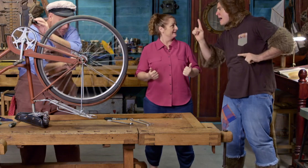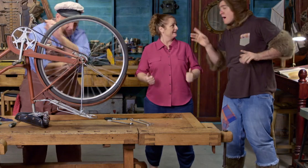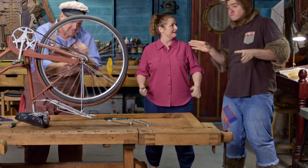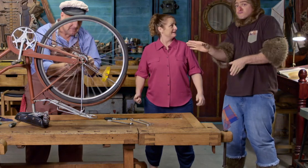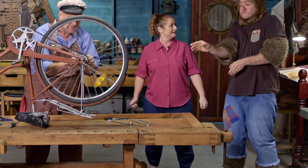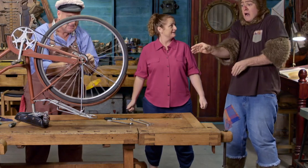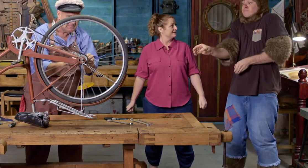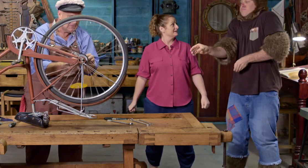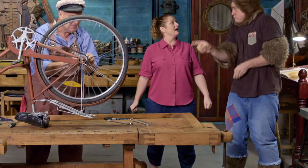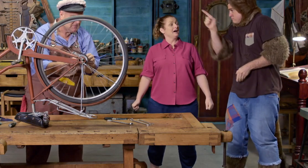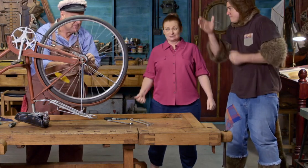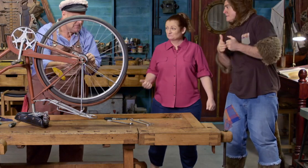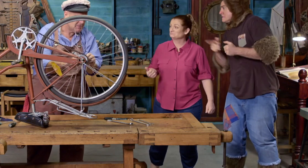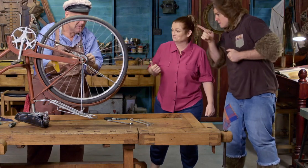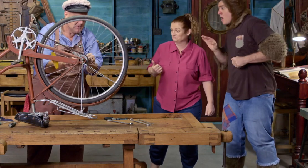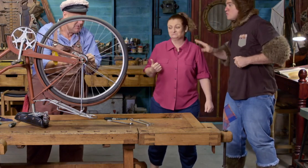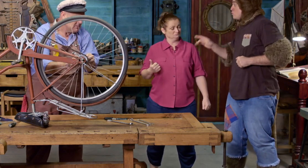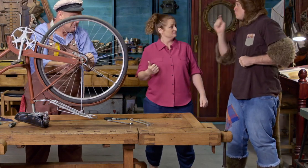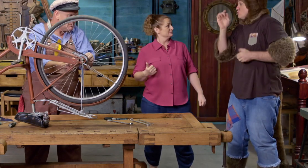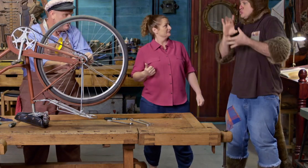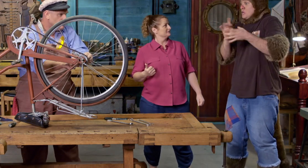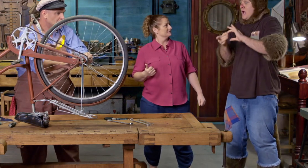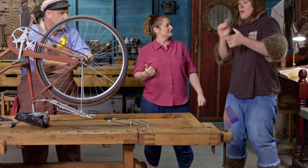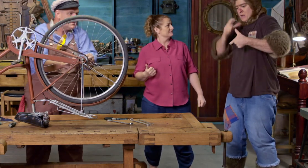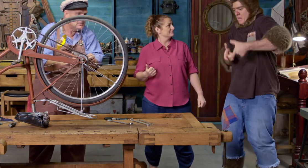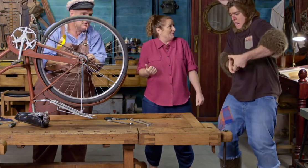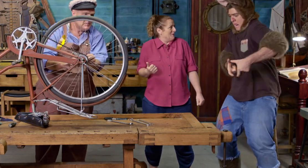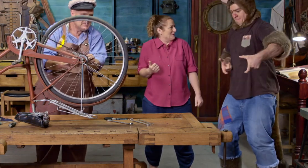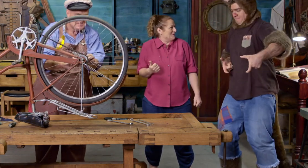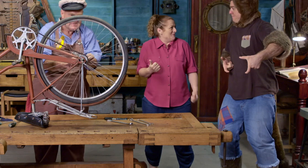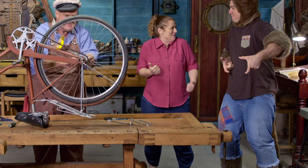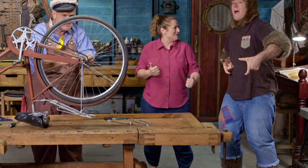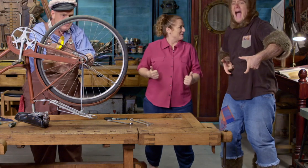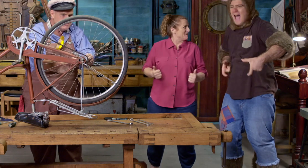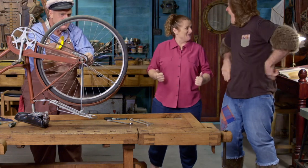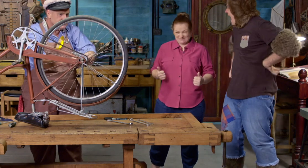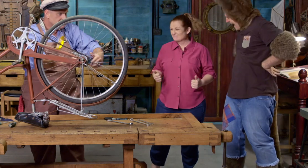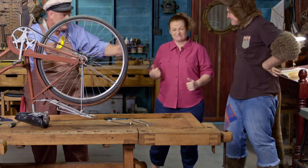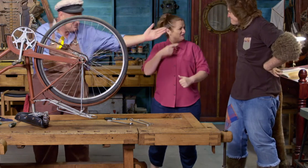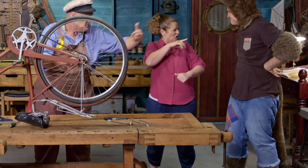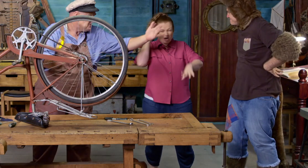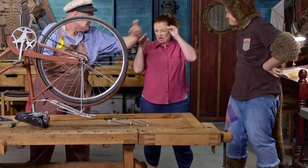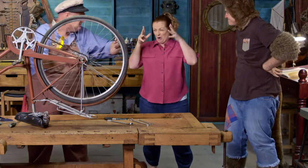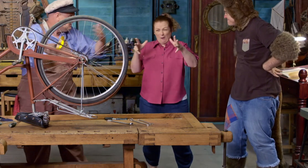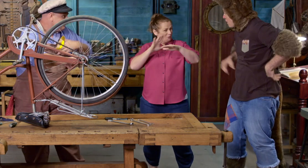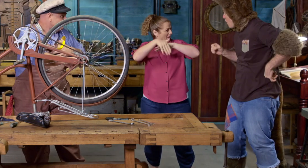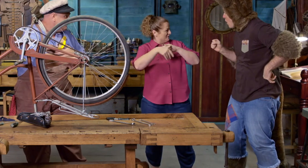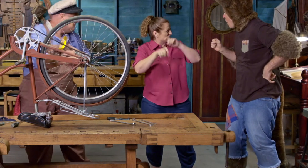..and we fixed the brakes. Now, we just need to quickly tighten the chain and we're done. Oh, you've done such a good job.